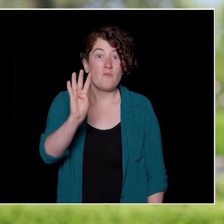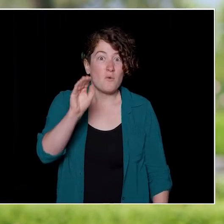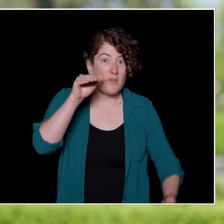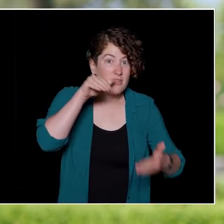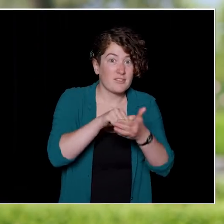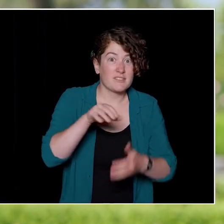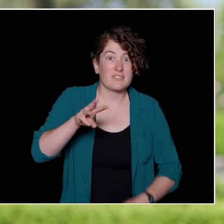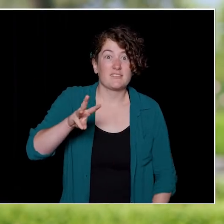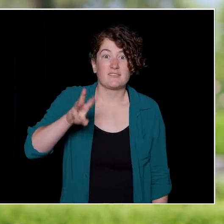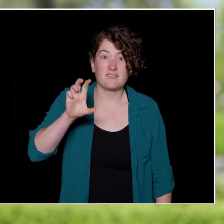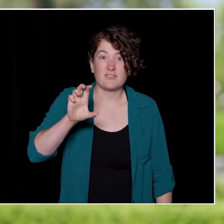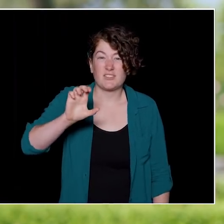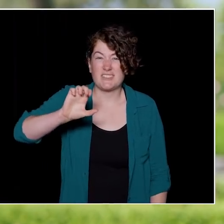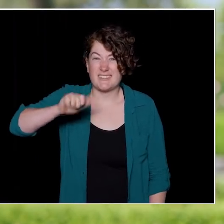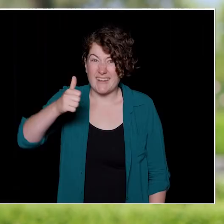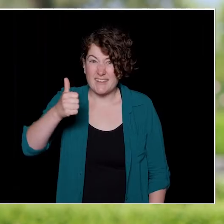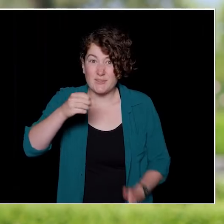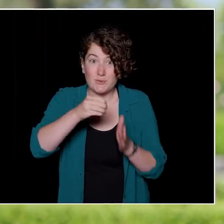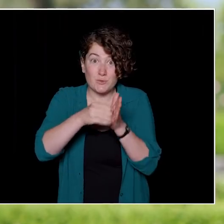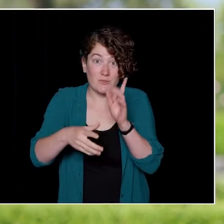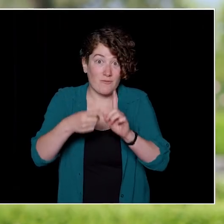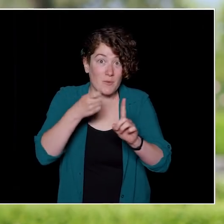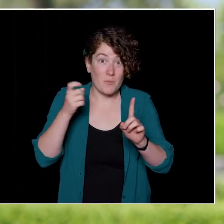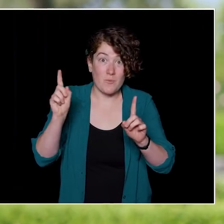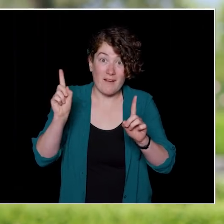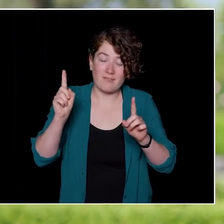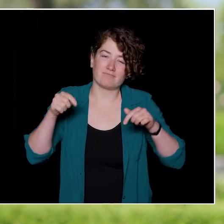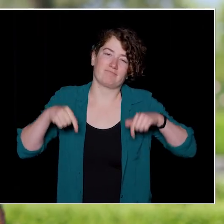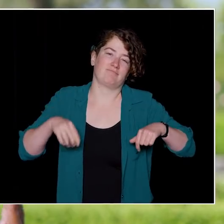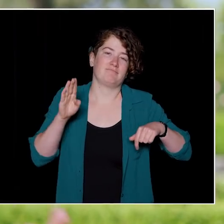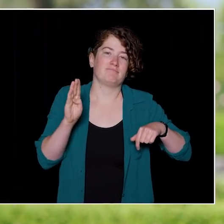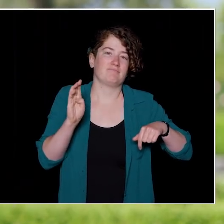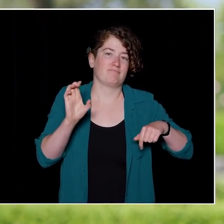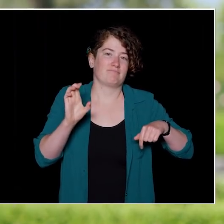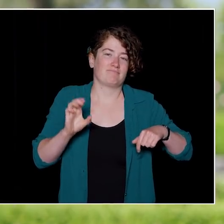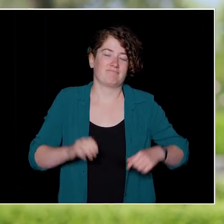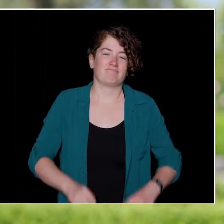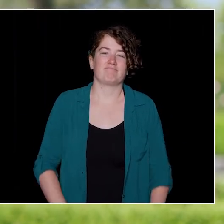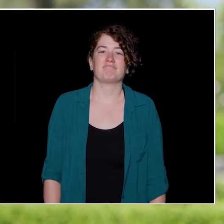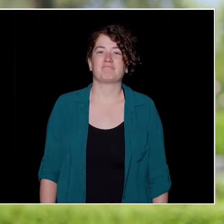4,610 students are from British Columbia.